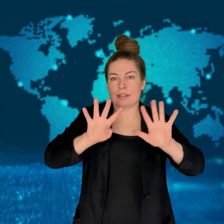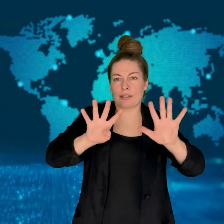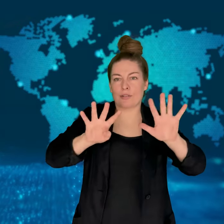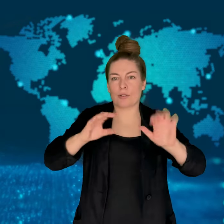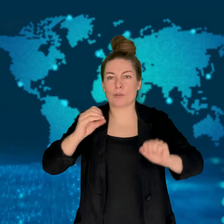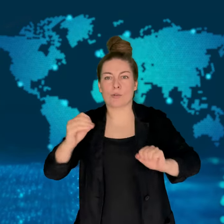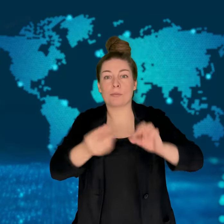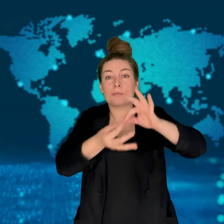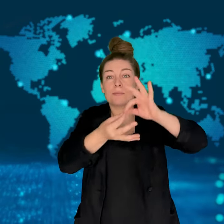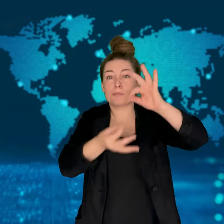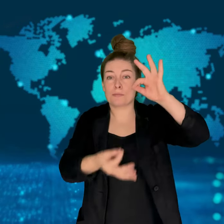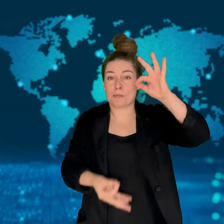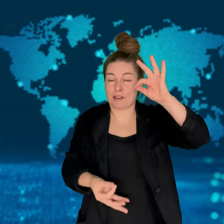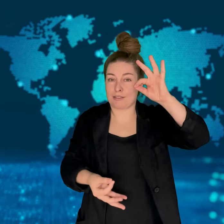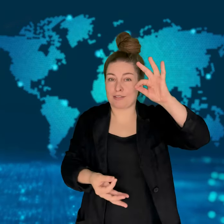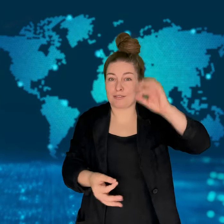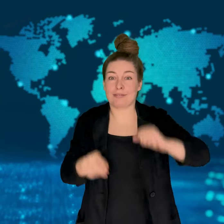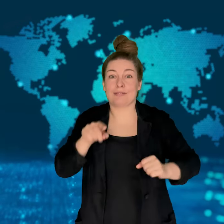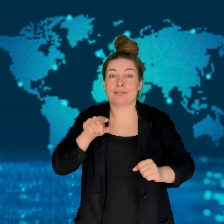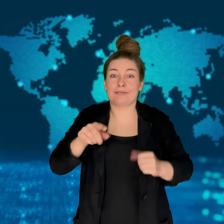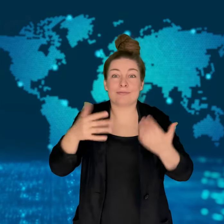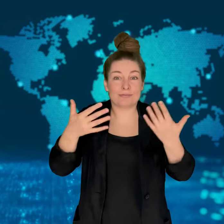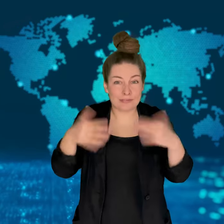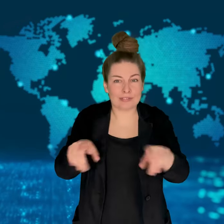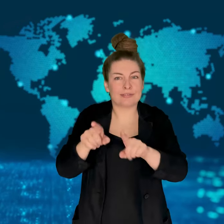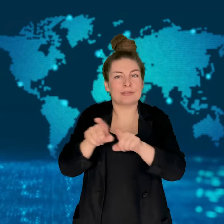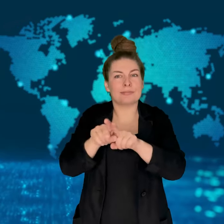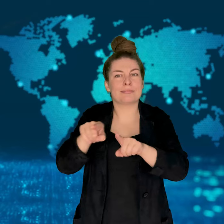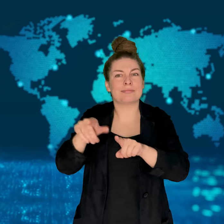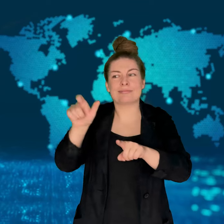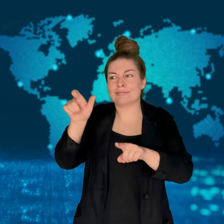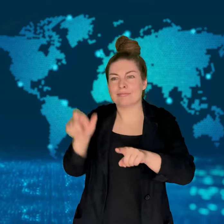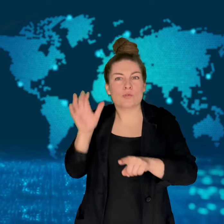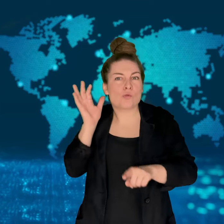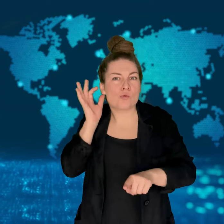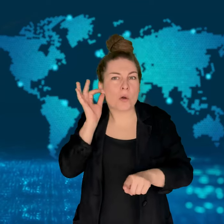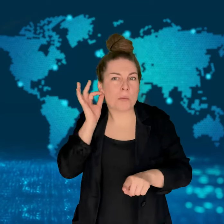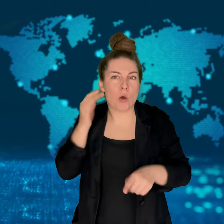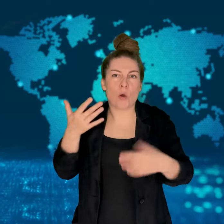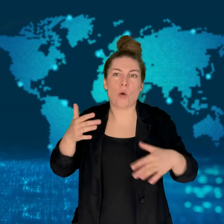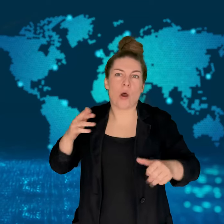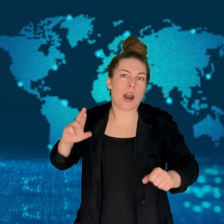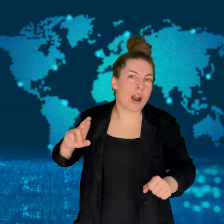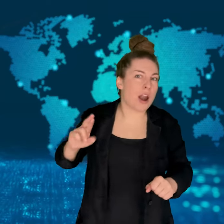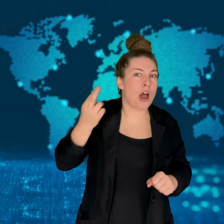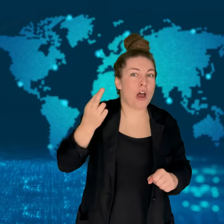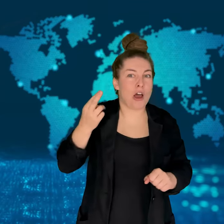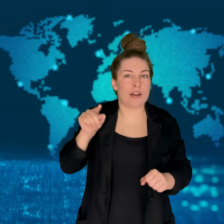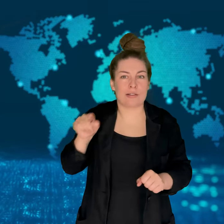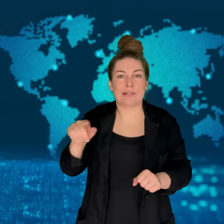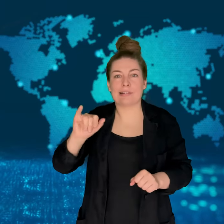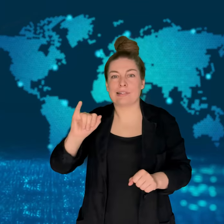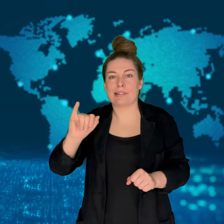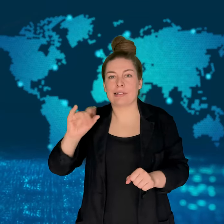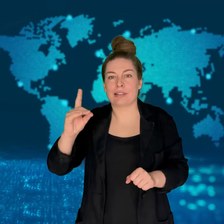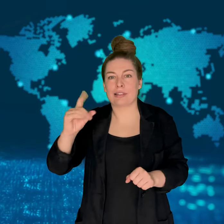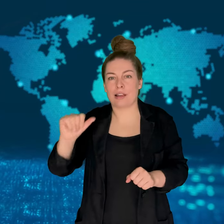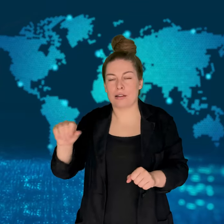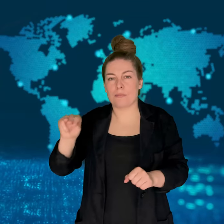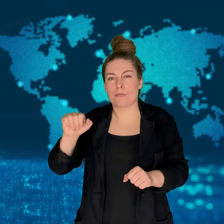He had climbed around 90 meters in Johannesburg in 2020.